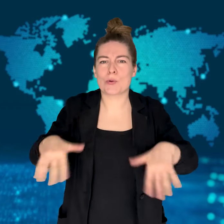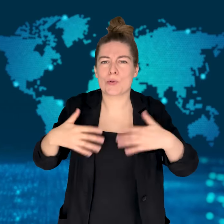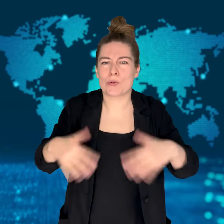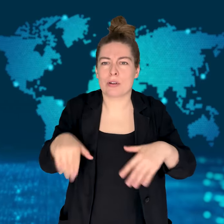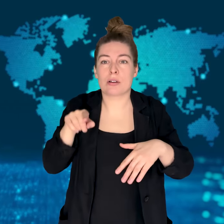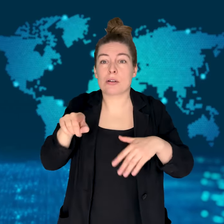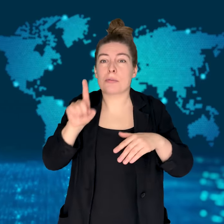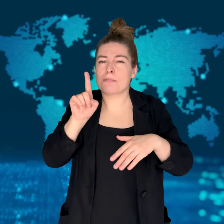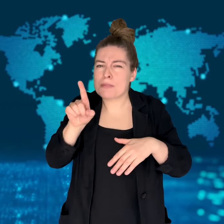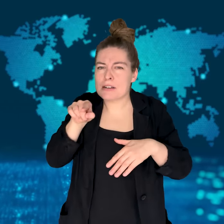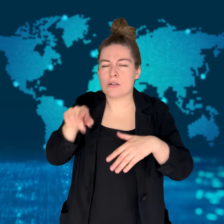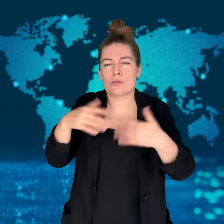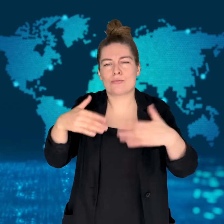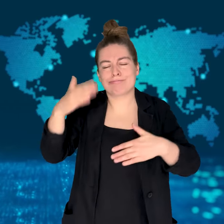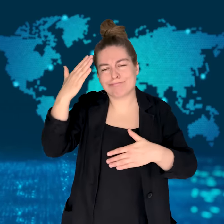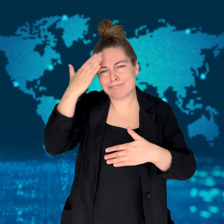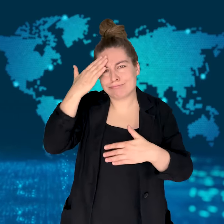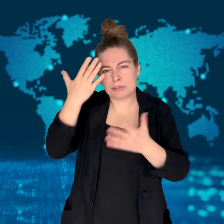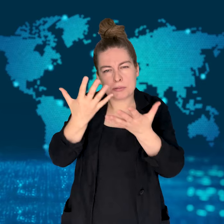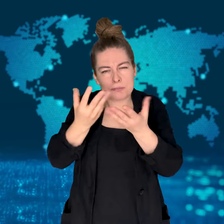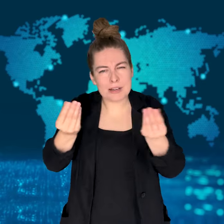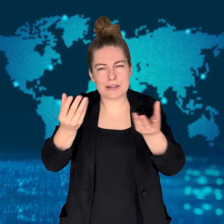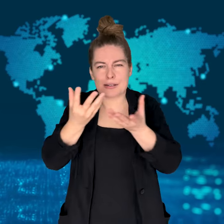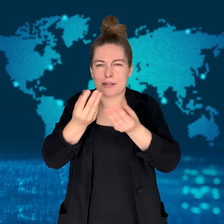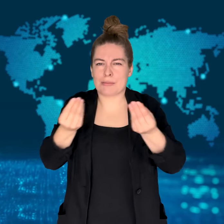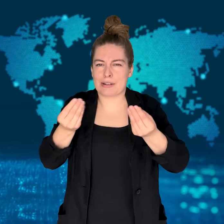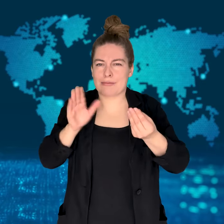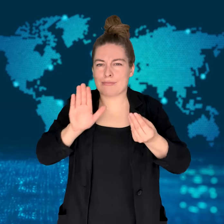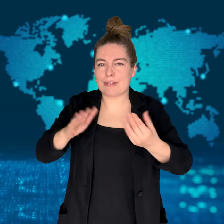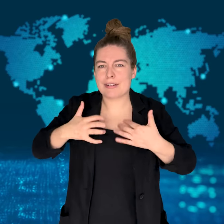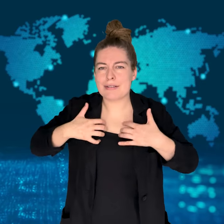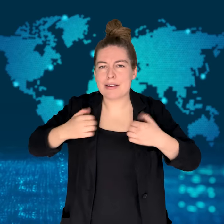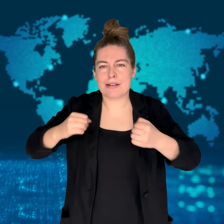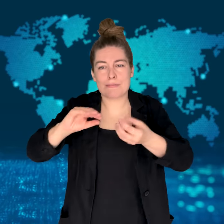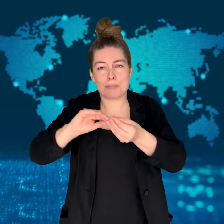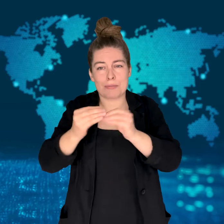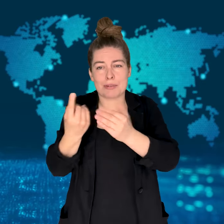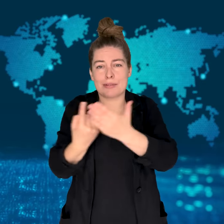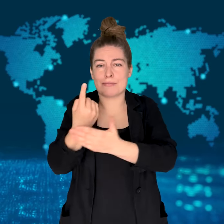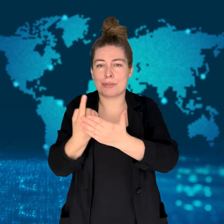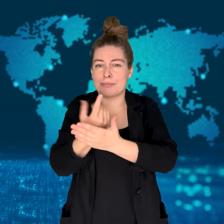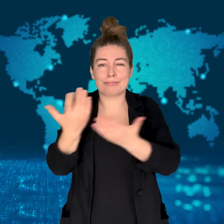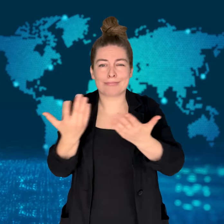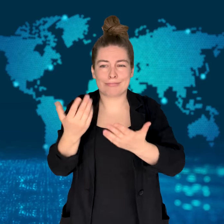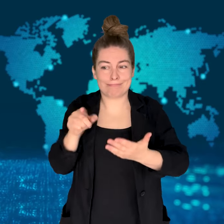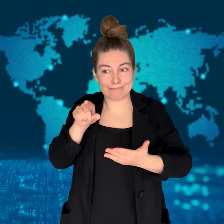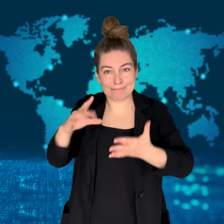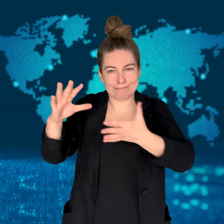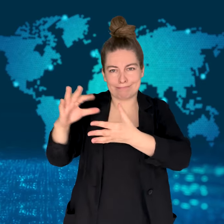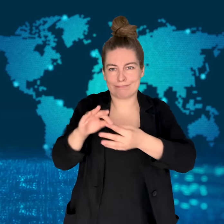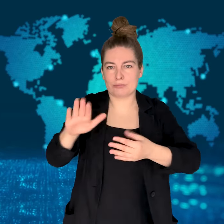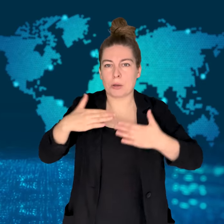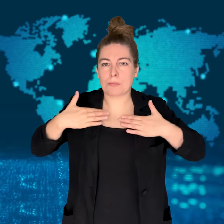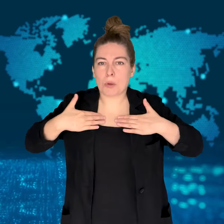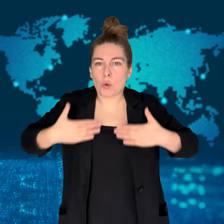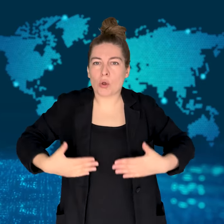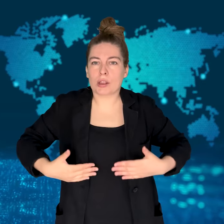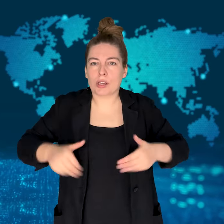The breed is known for suffering from various health problems